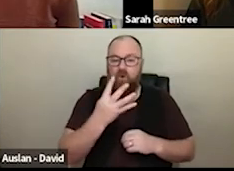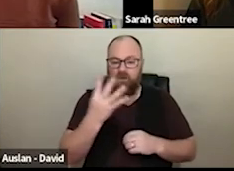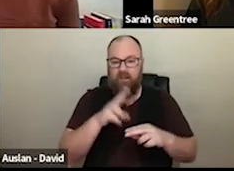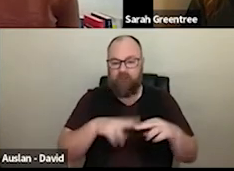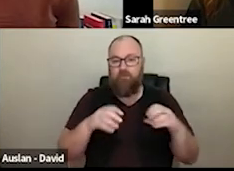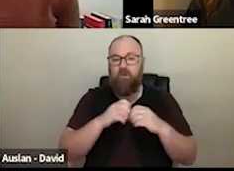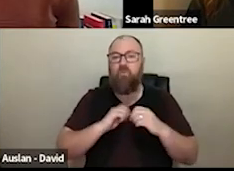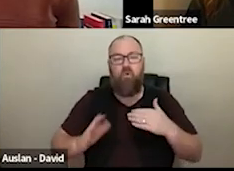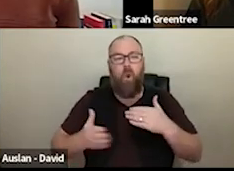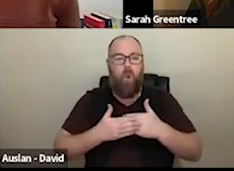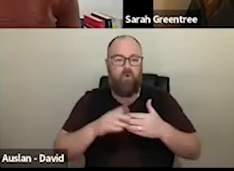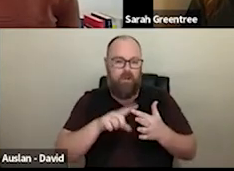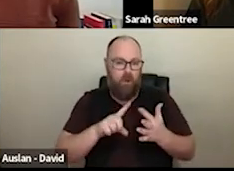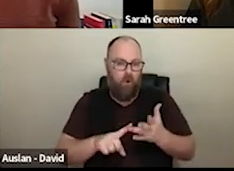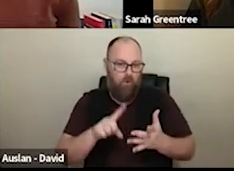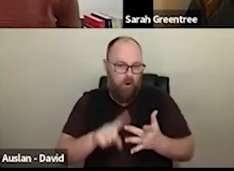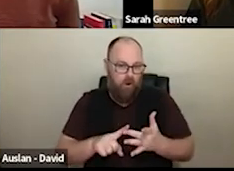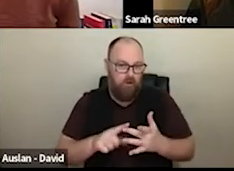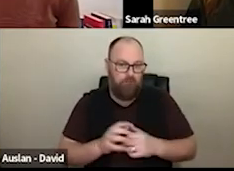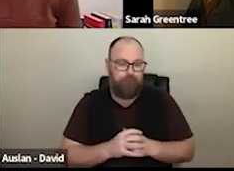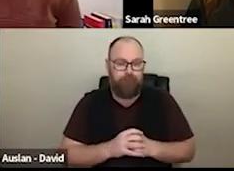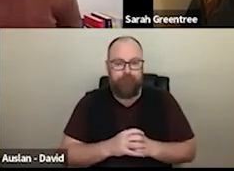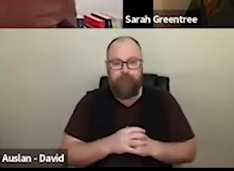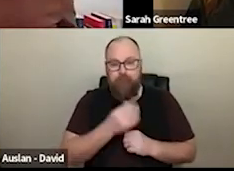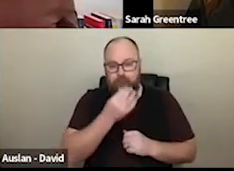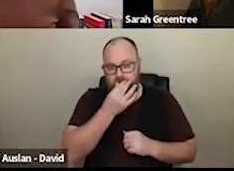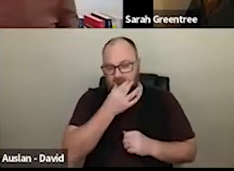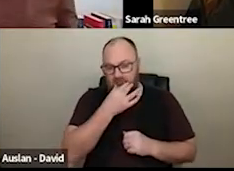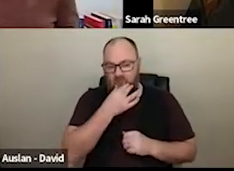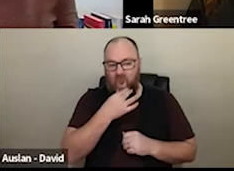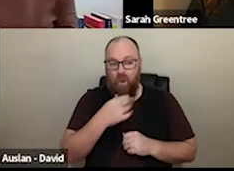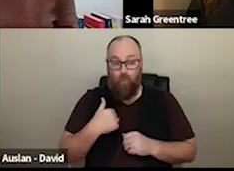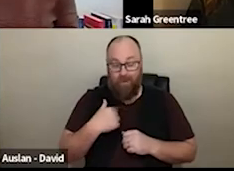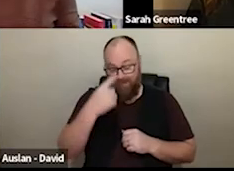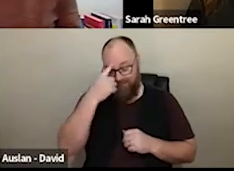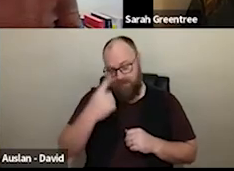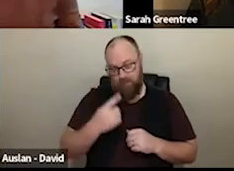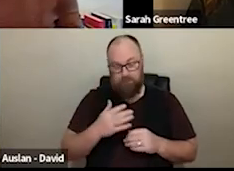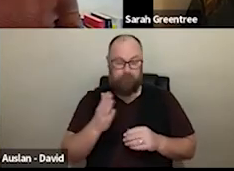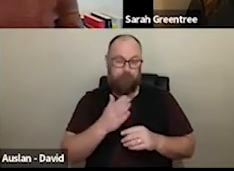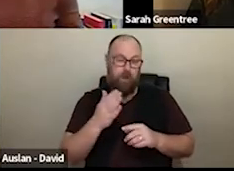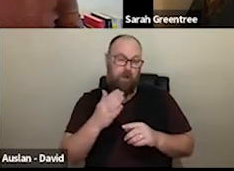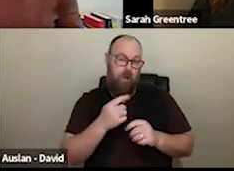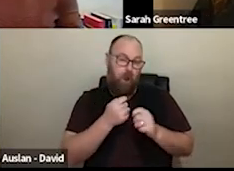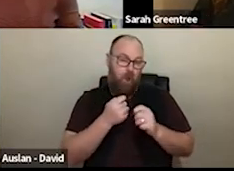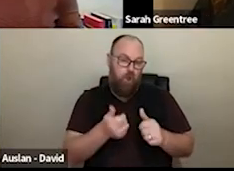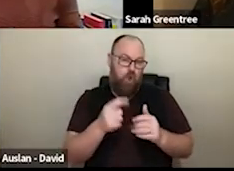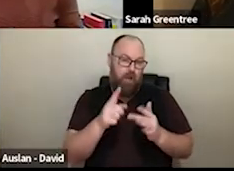of interest we anticipate that in early June we will notify about the outcomes of the Eoi